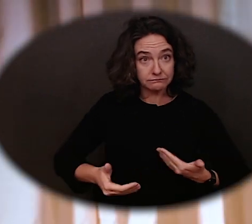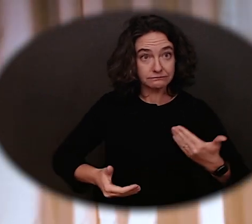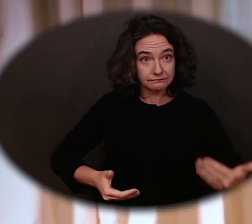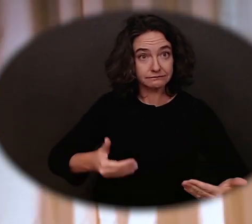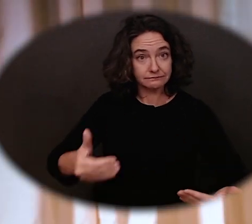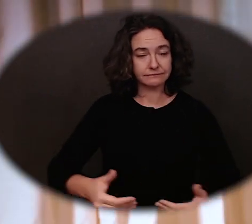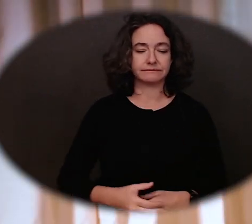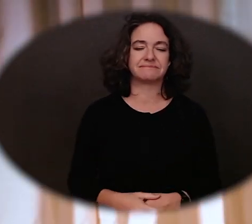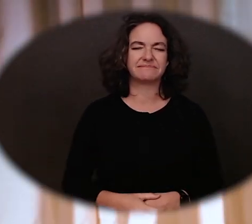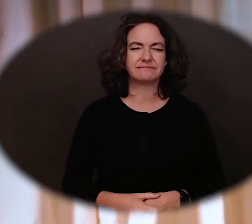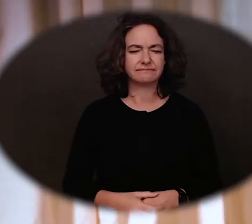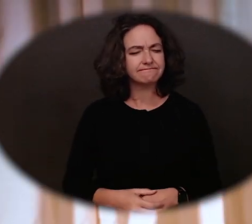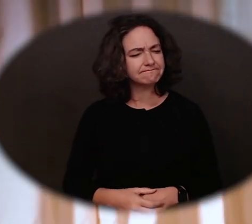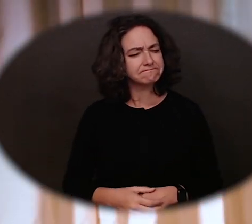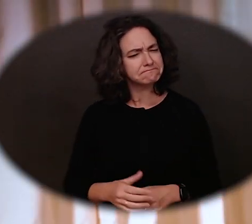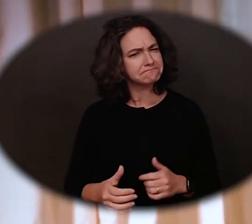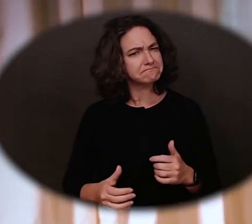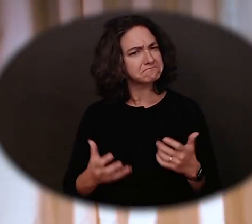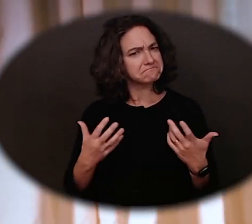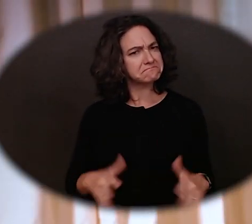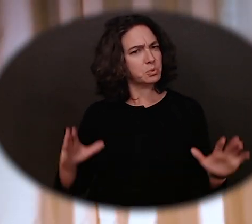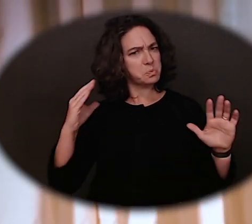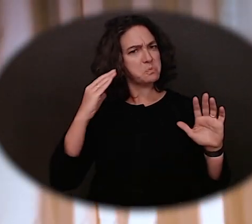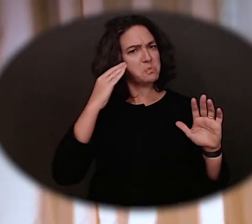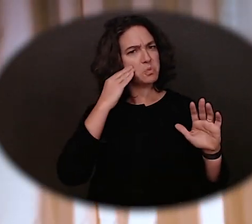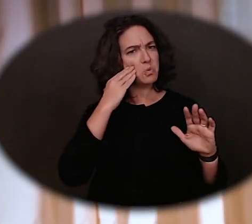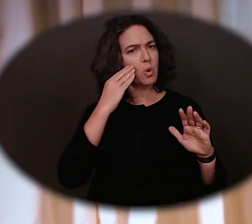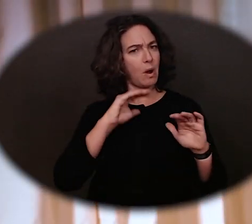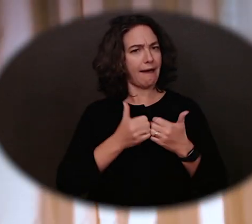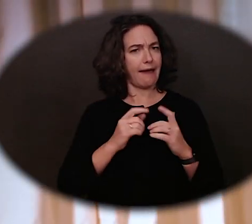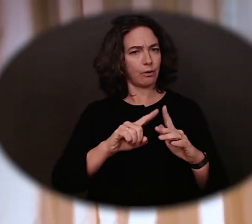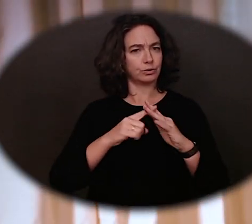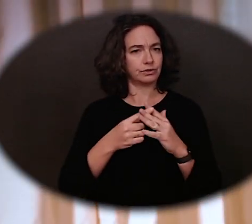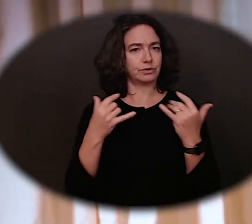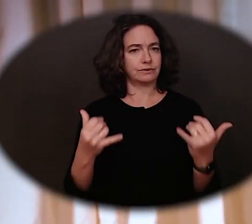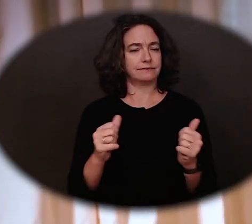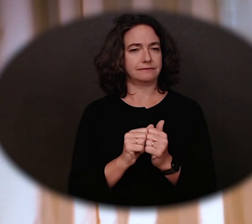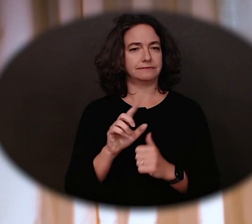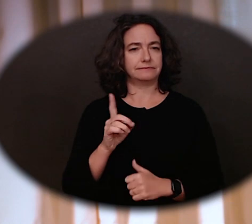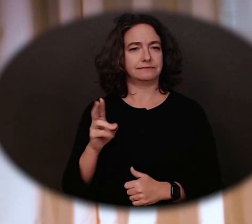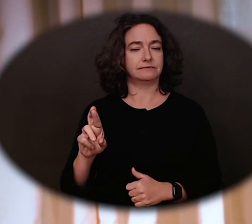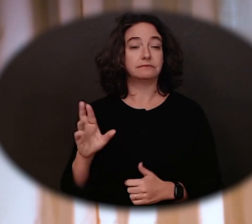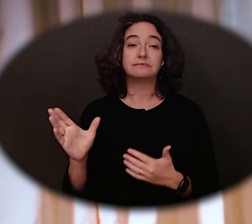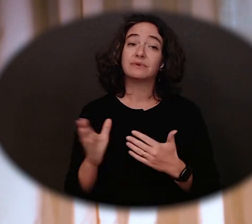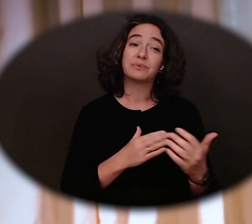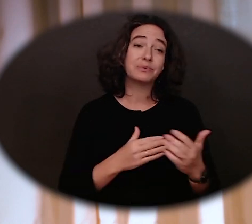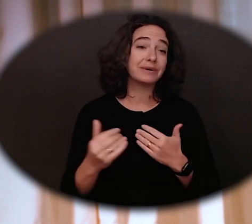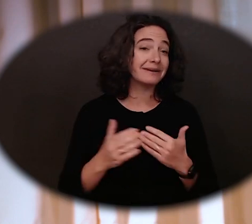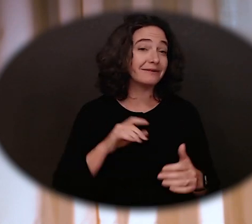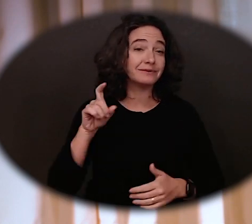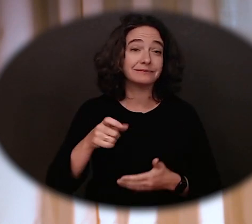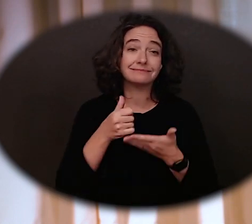That covers most of what you need to know to get started today with DVR. Whatever it takes to help you achieve your job goal.